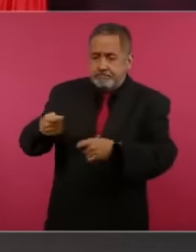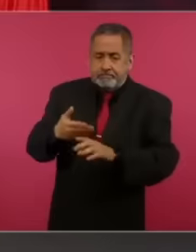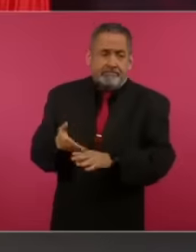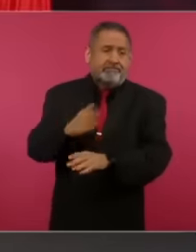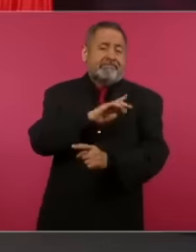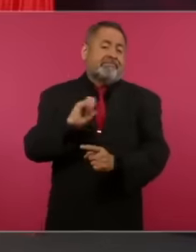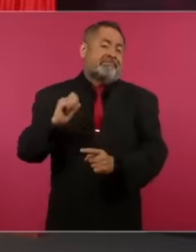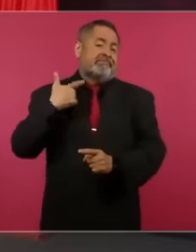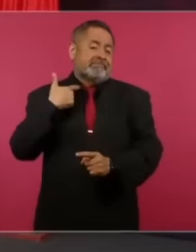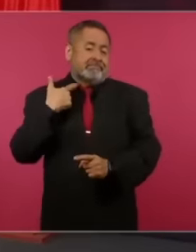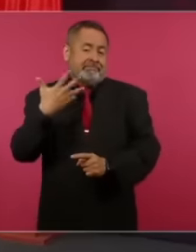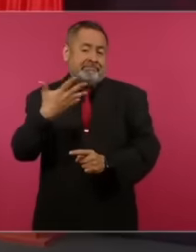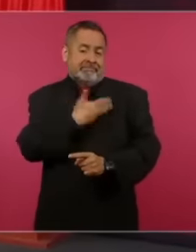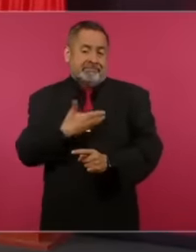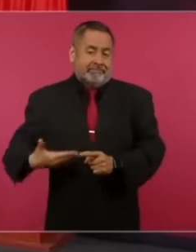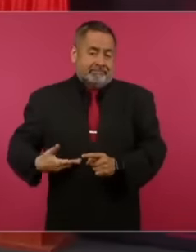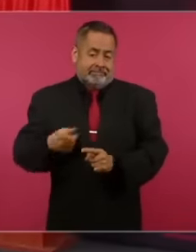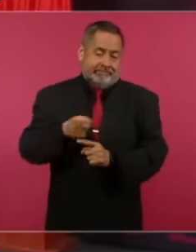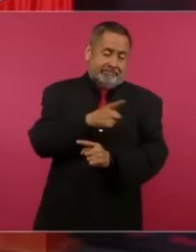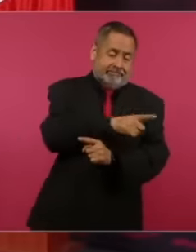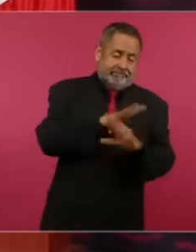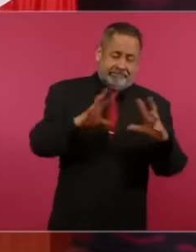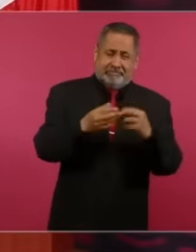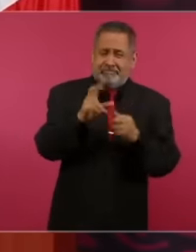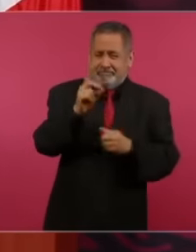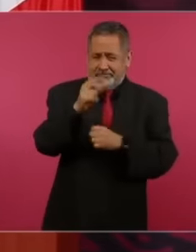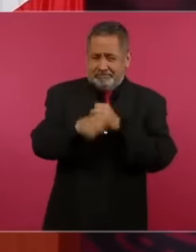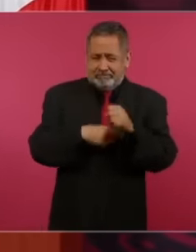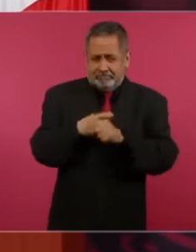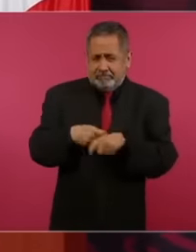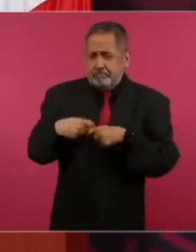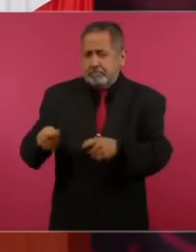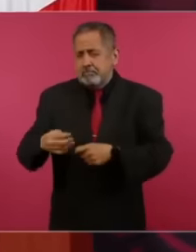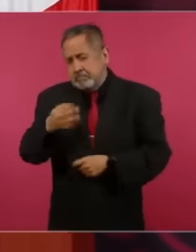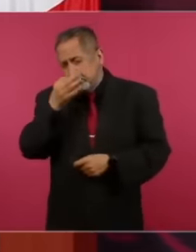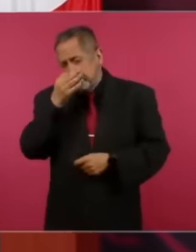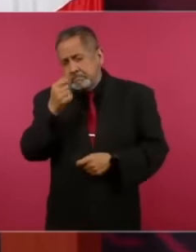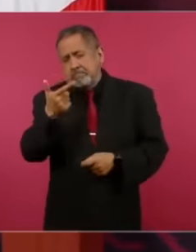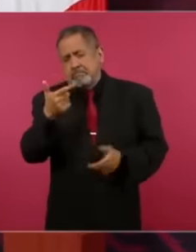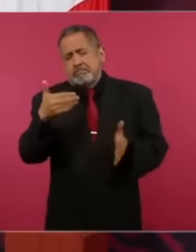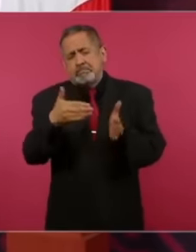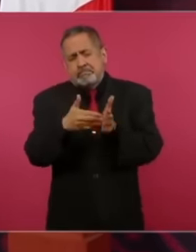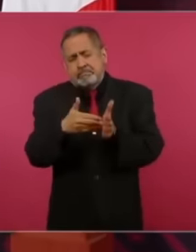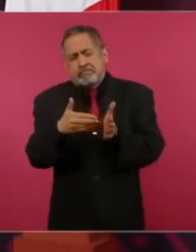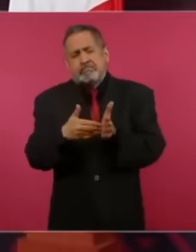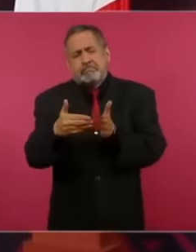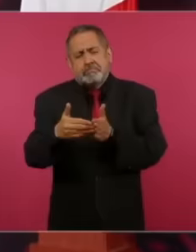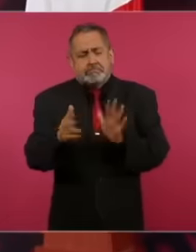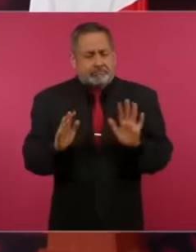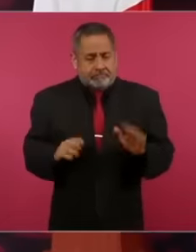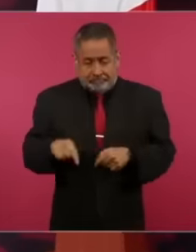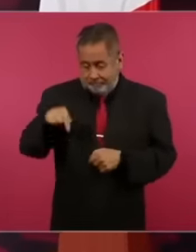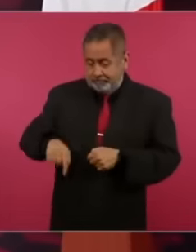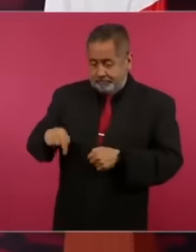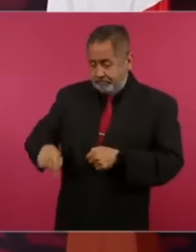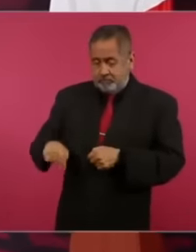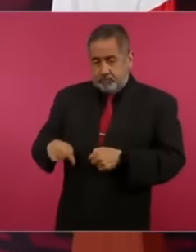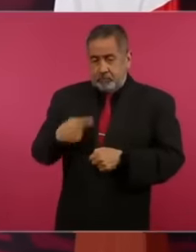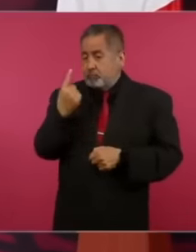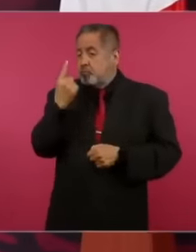in 30 years 7,000 million and nothing more than this program, not the one with scholarships, which is the same